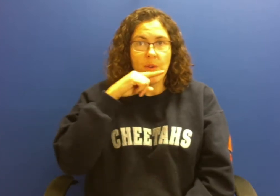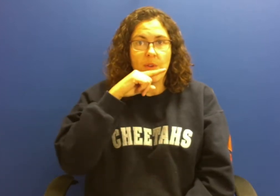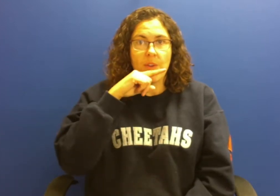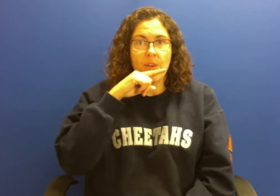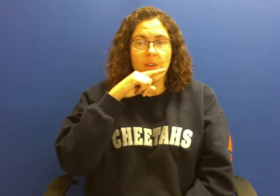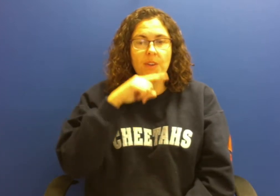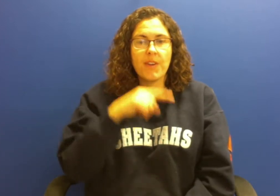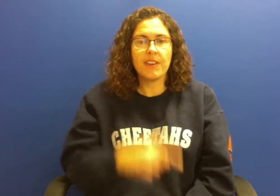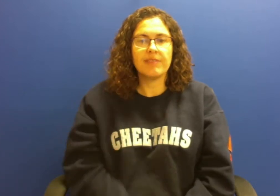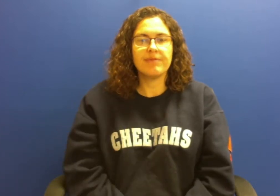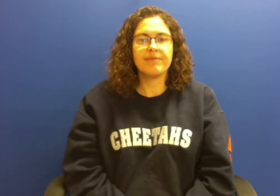corn